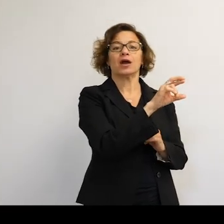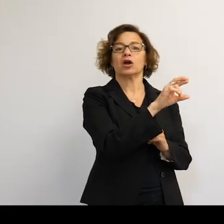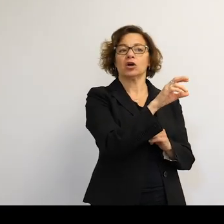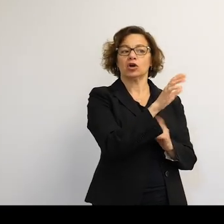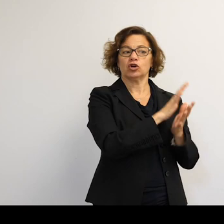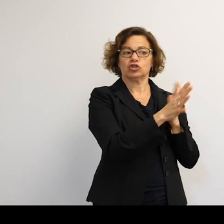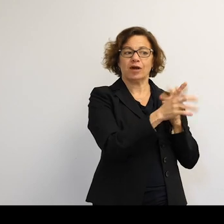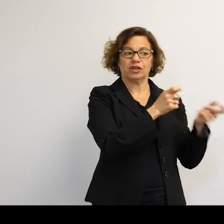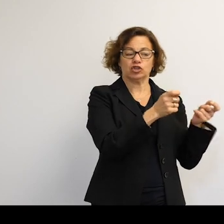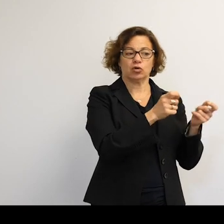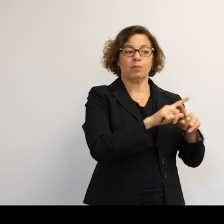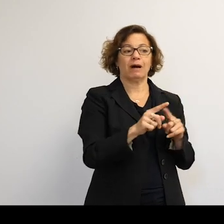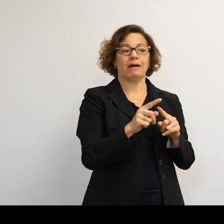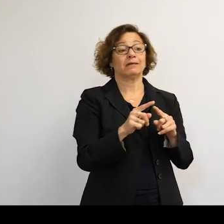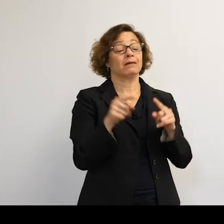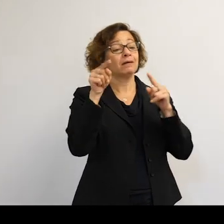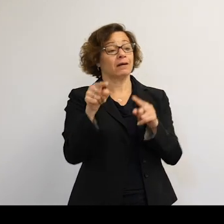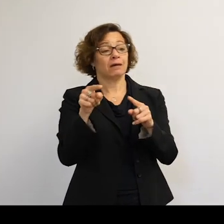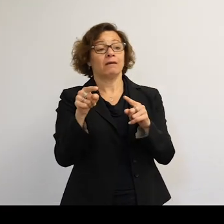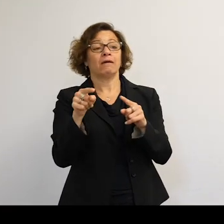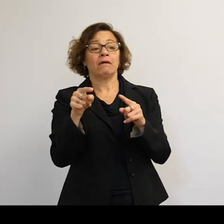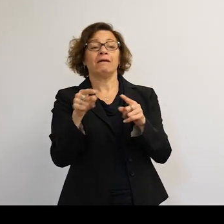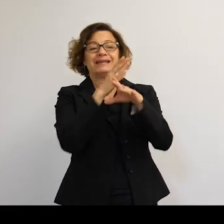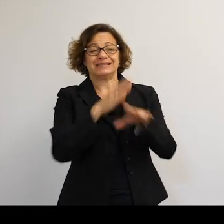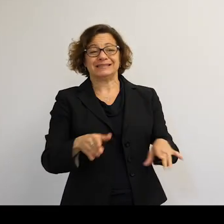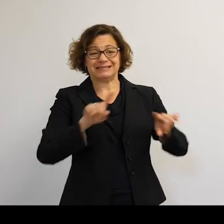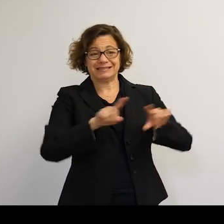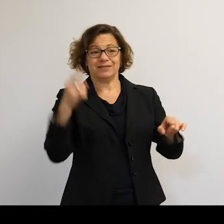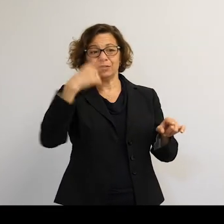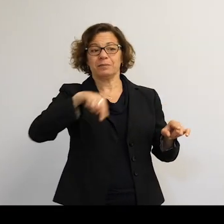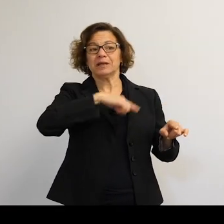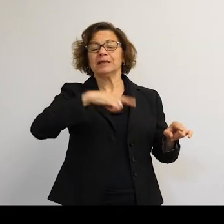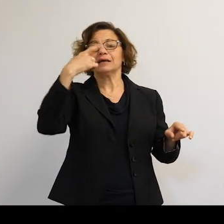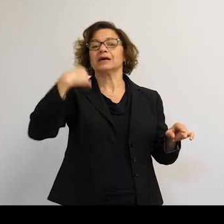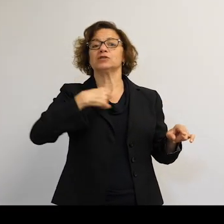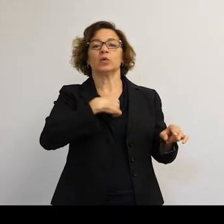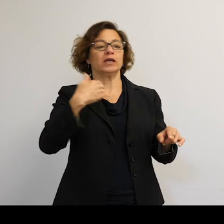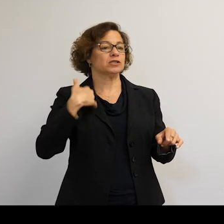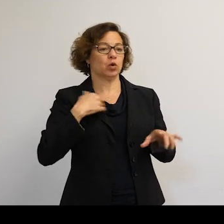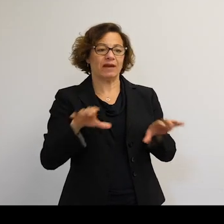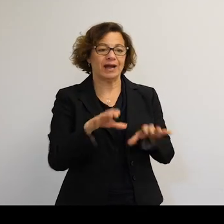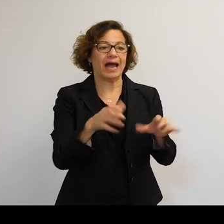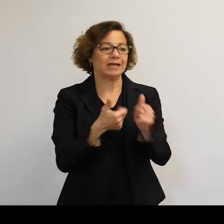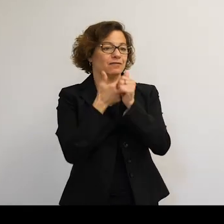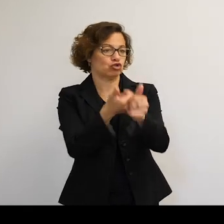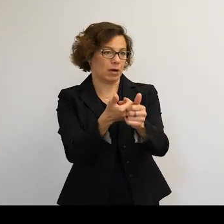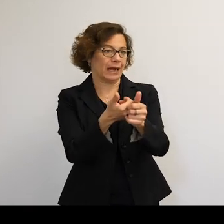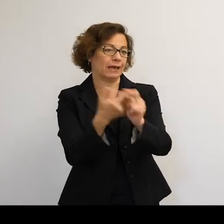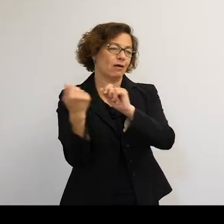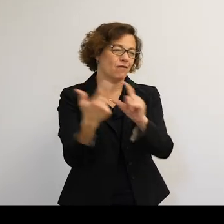But unfortunately, it breaks down in the fact that we don't have active tracking of all these objects.